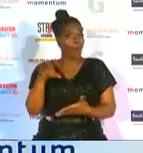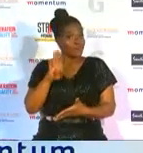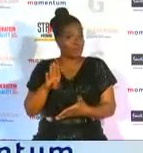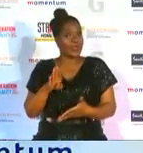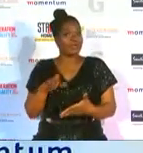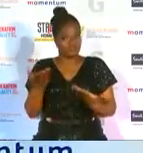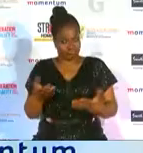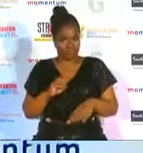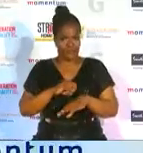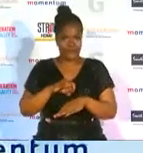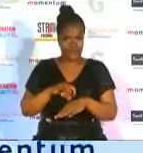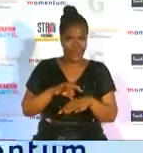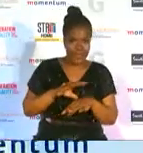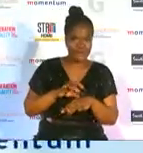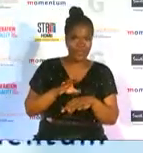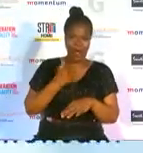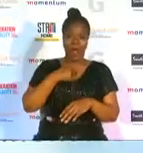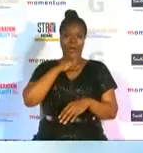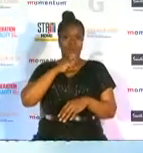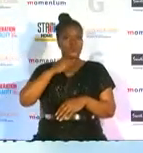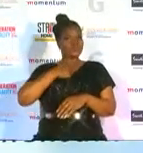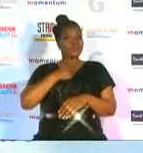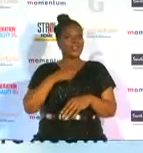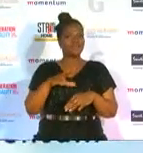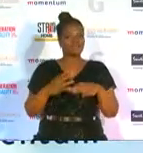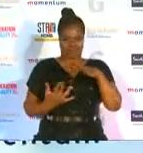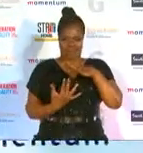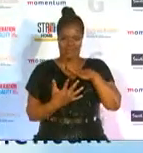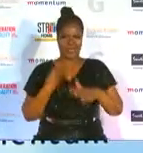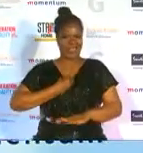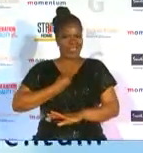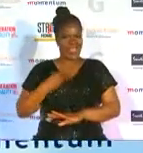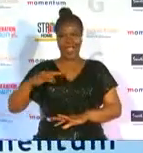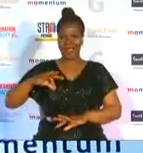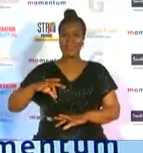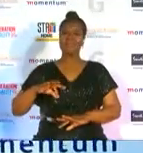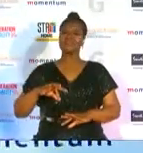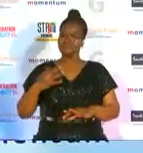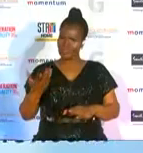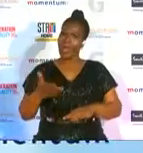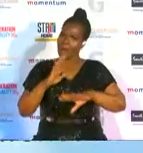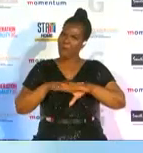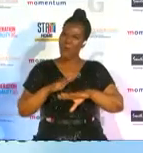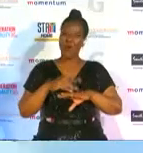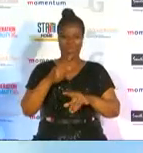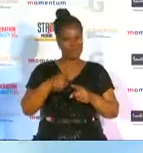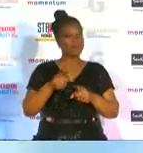and i use mine to inspire young girls and show them that you can be much more than just an athlete and that is why i think social media is